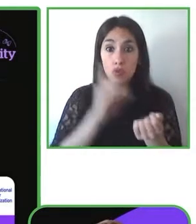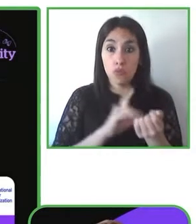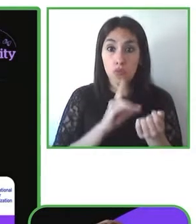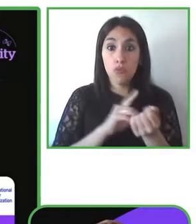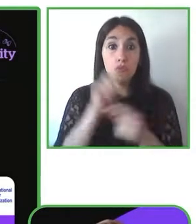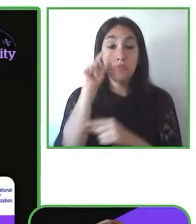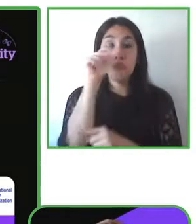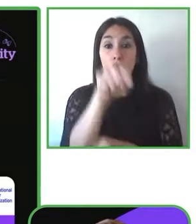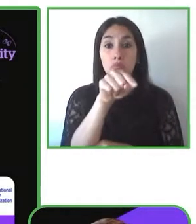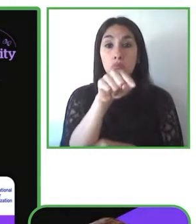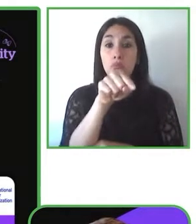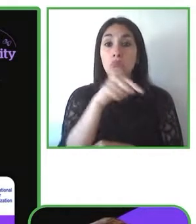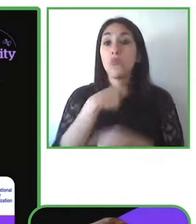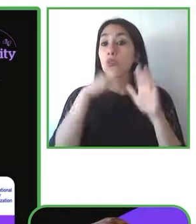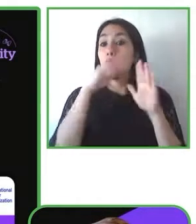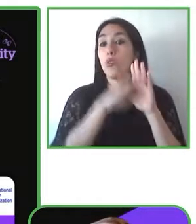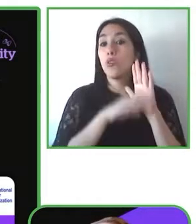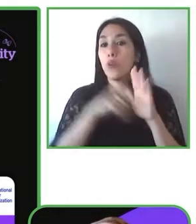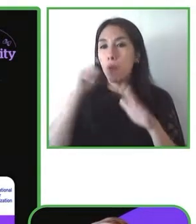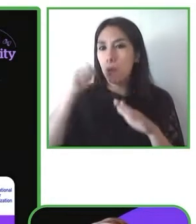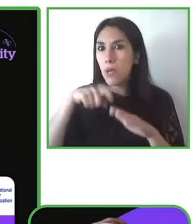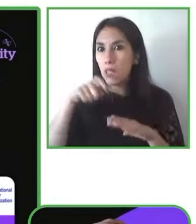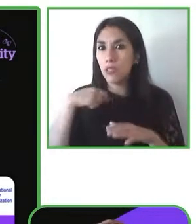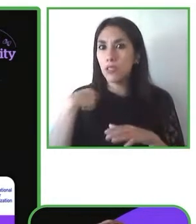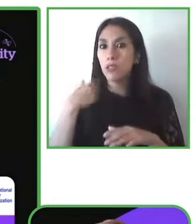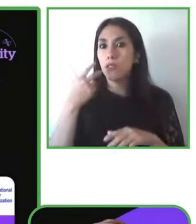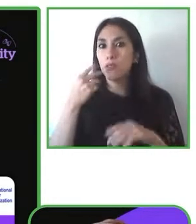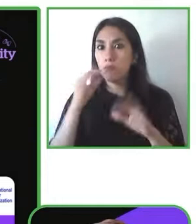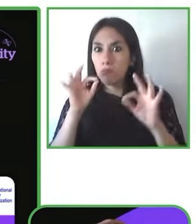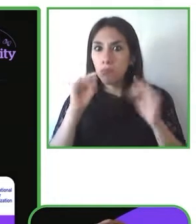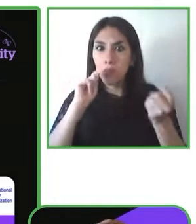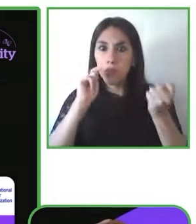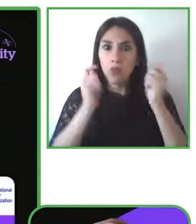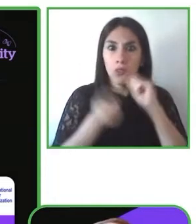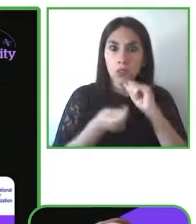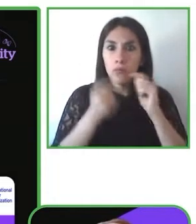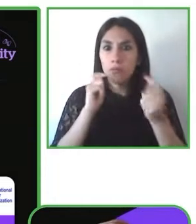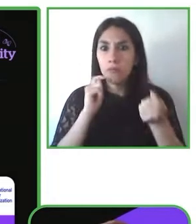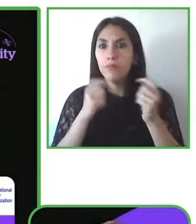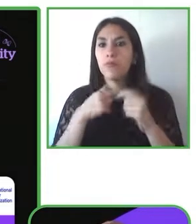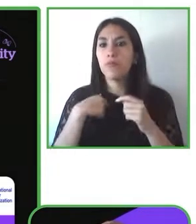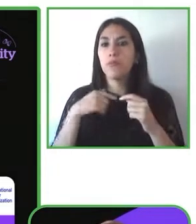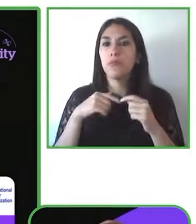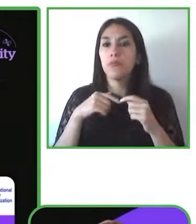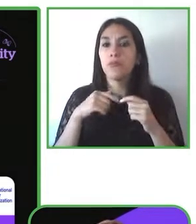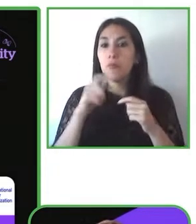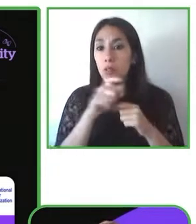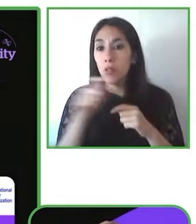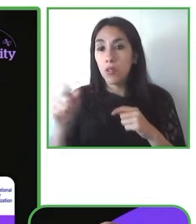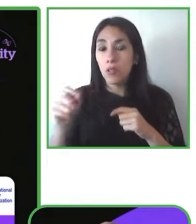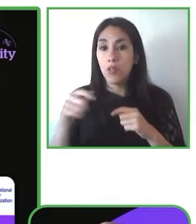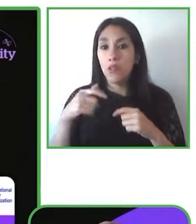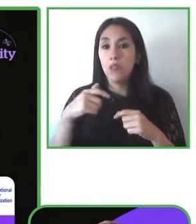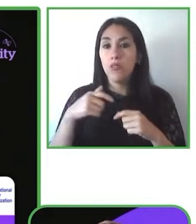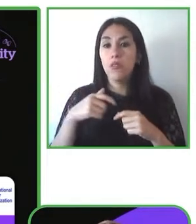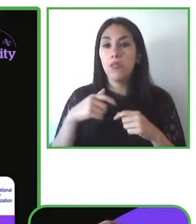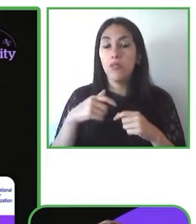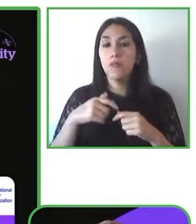of our customers it is built on three pillars: the first one looking at inclusive business pros